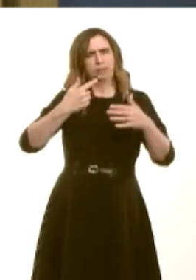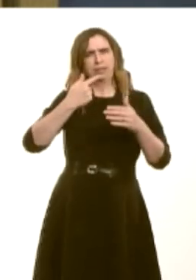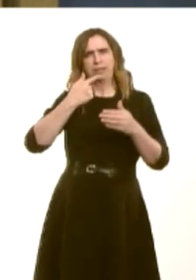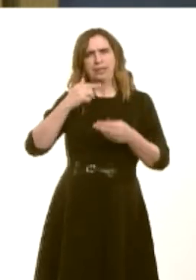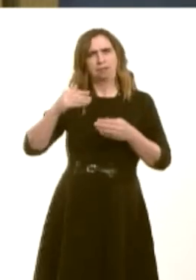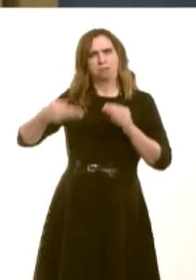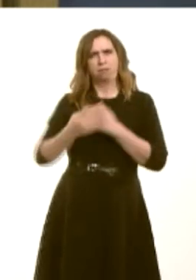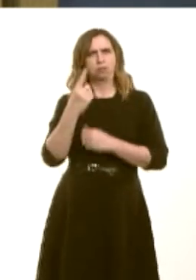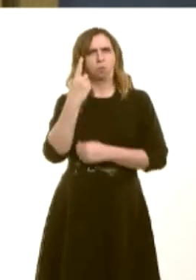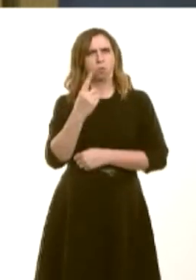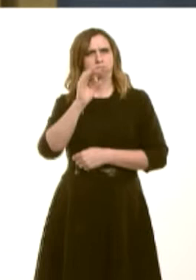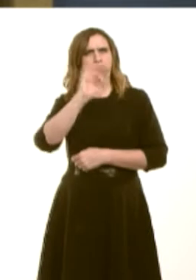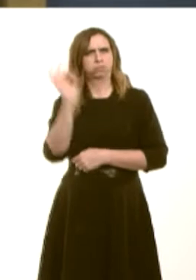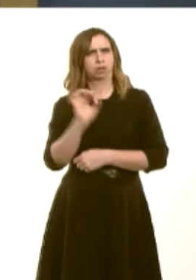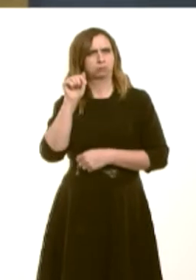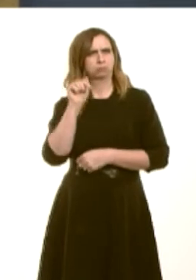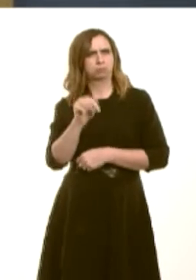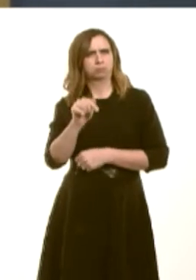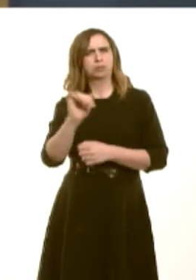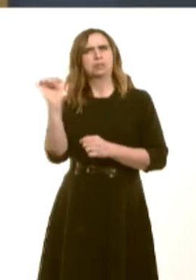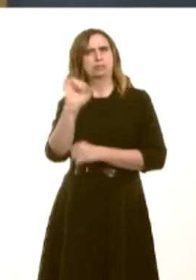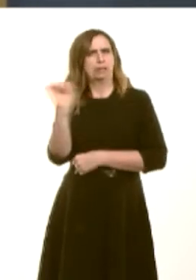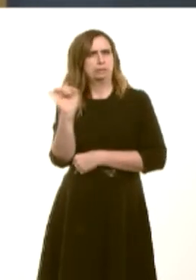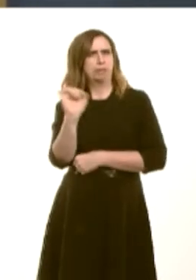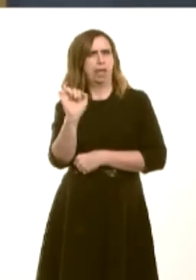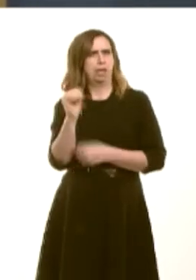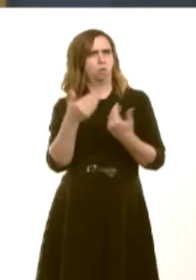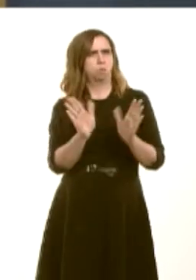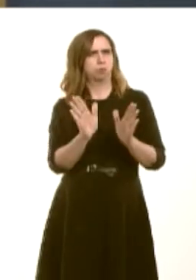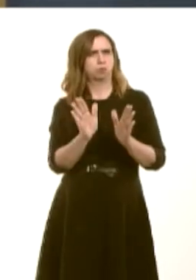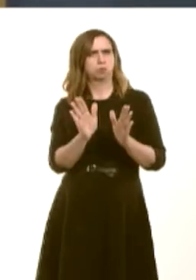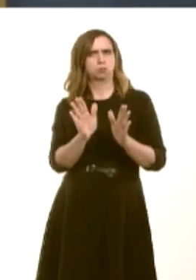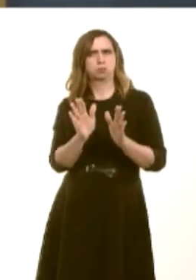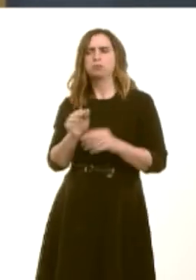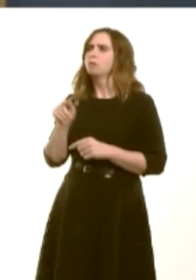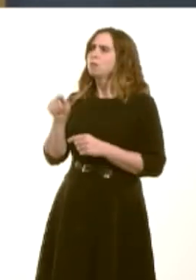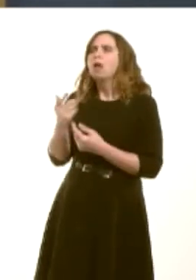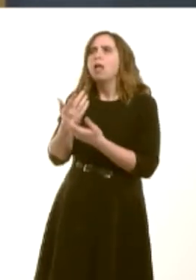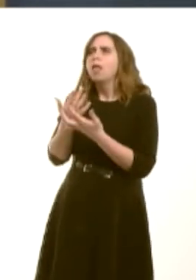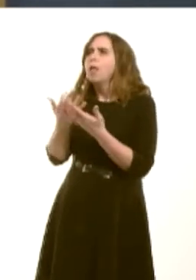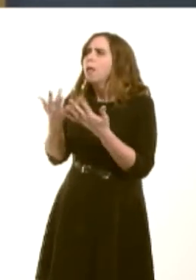Wales offer any Saturday appointments, and the percentage of GP practices offering evening